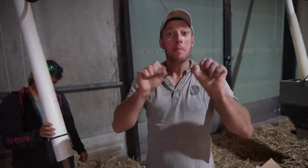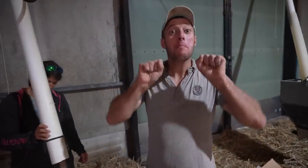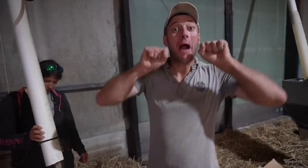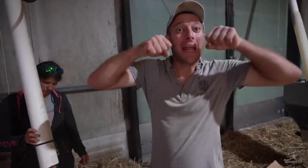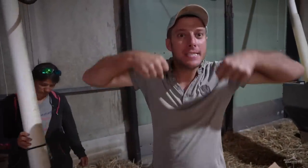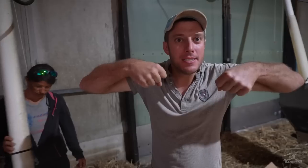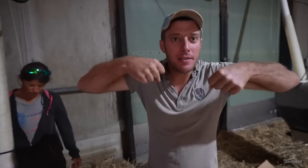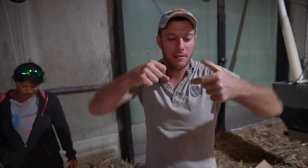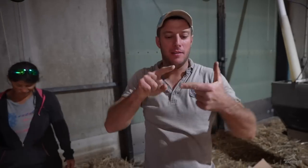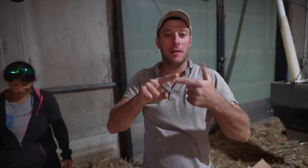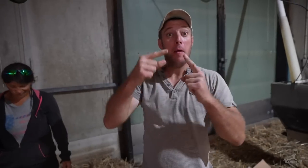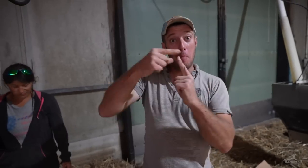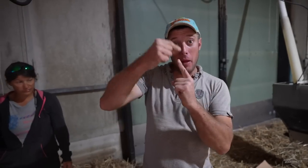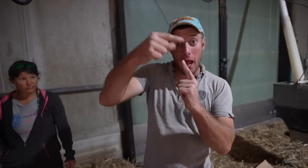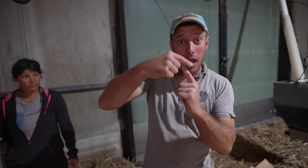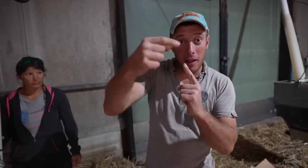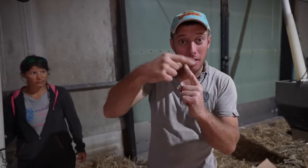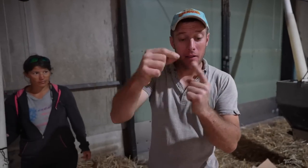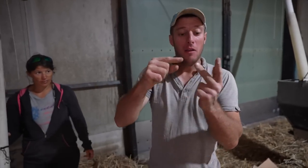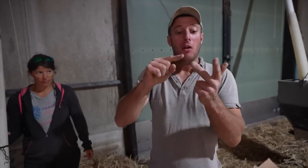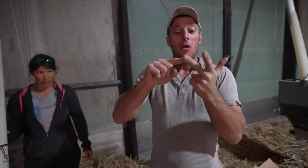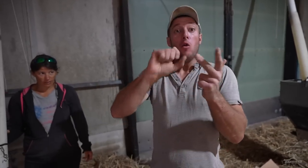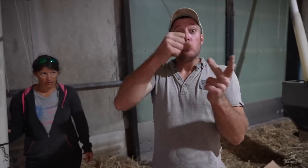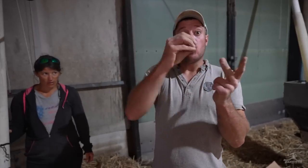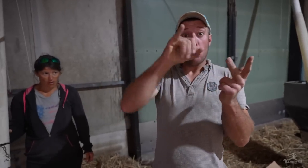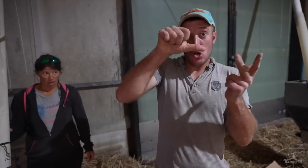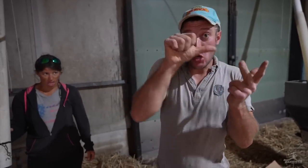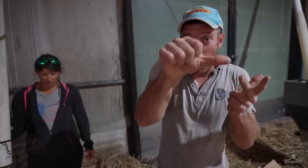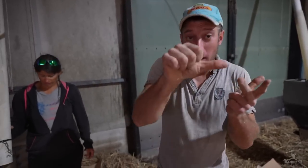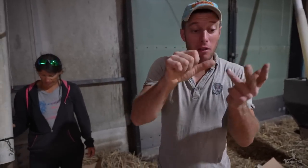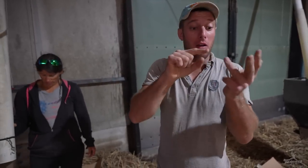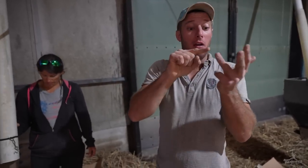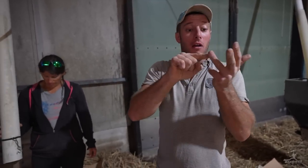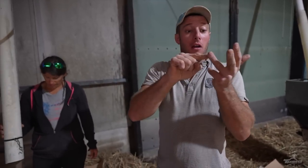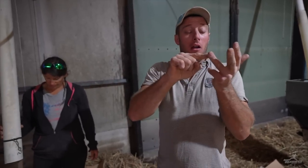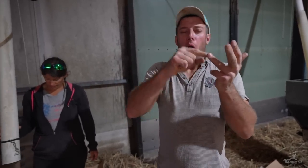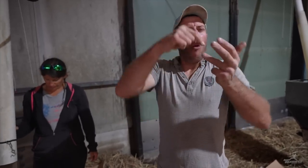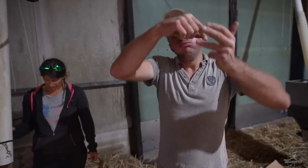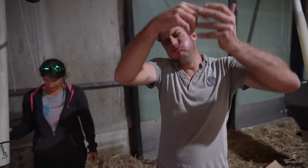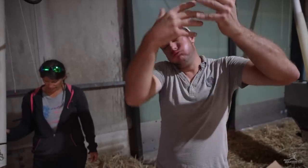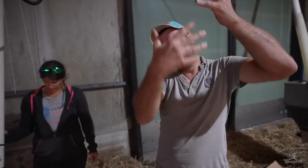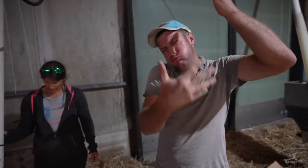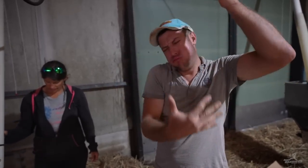corn, wheat, soy, barley, and so many more.